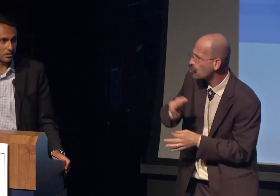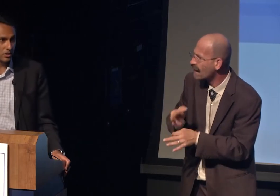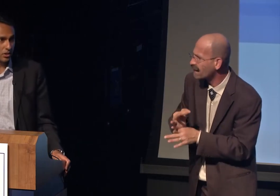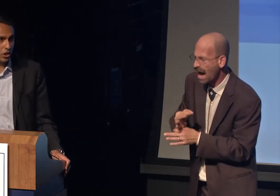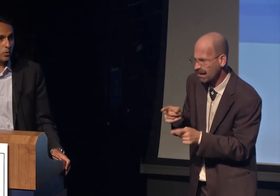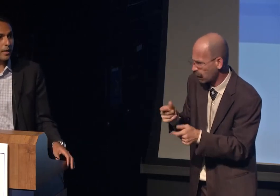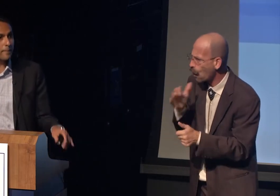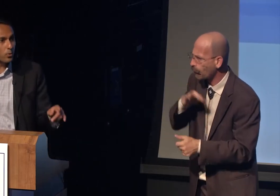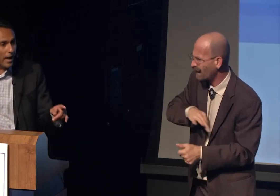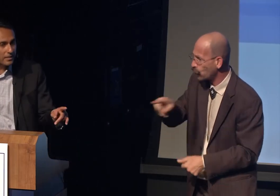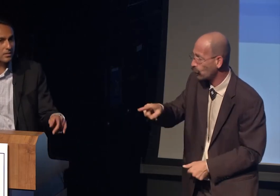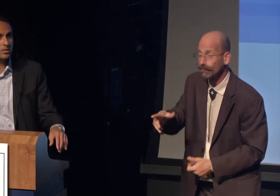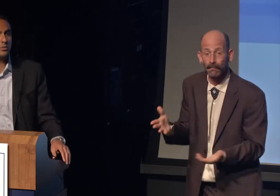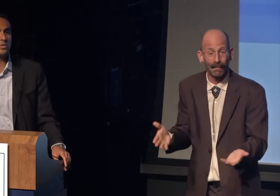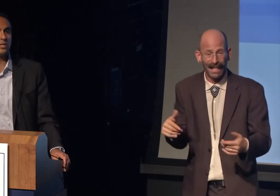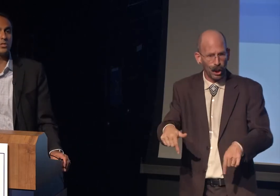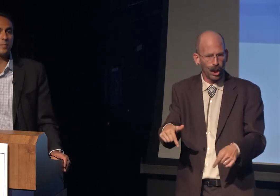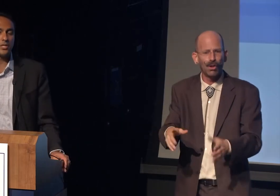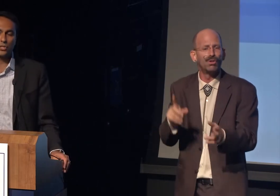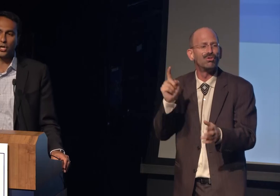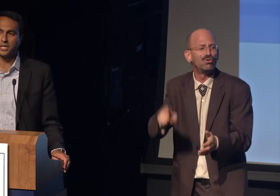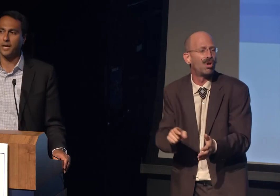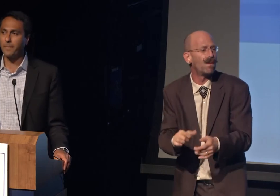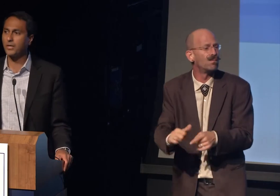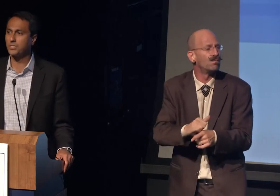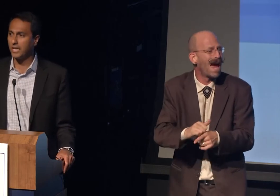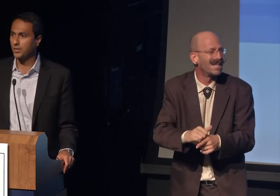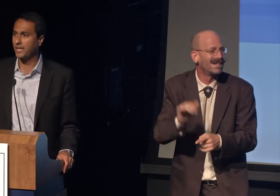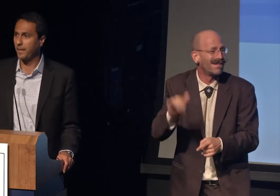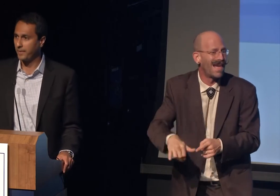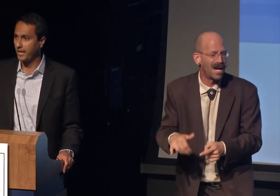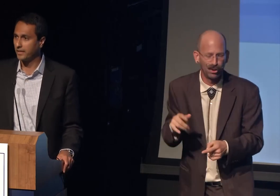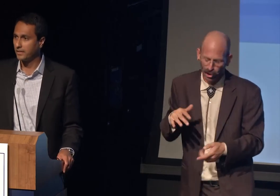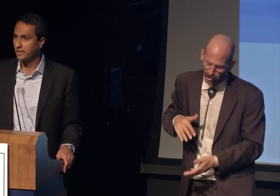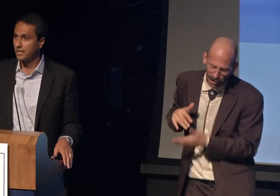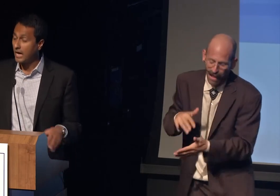you want to practice those skills by starting a Better Together campaign.